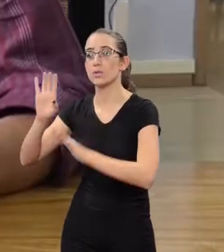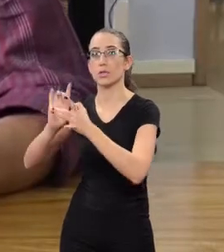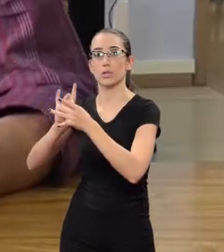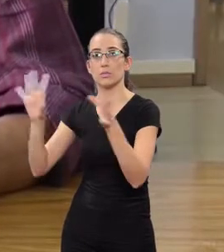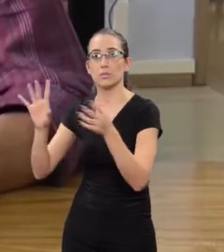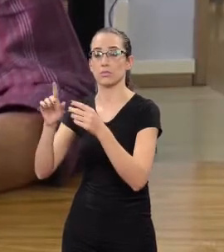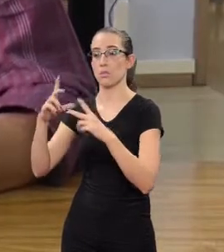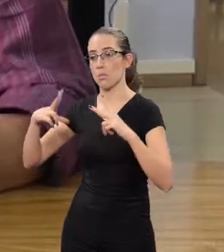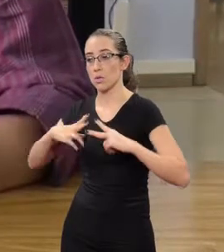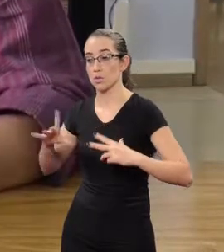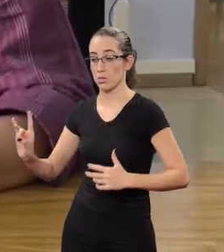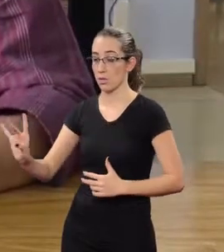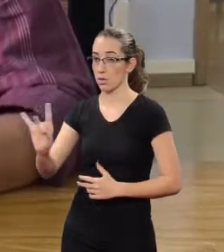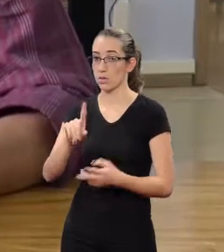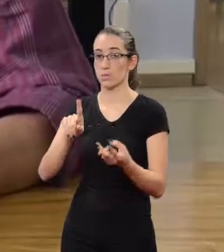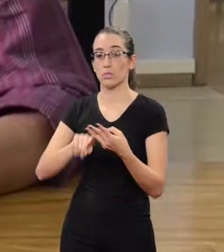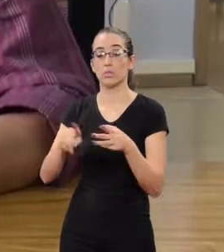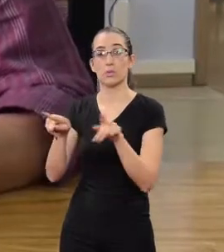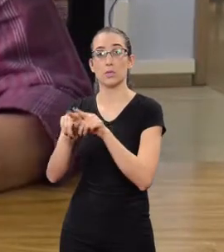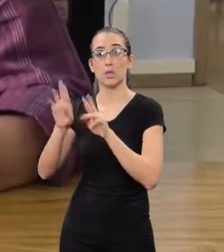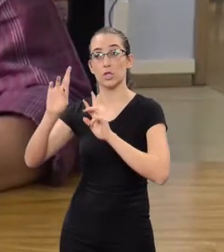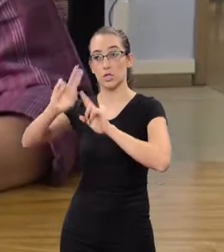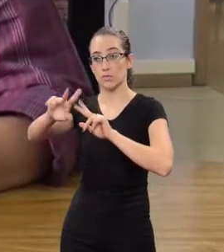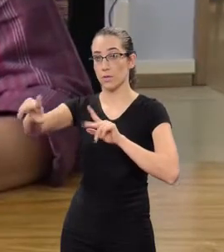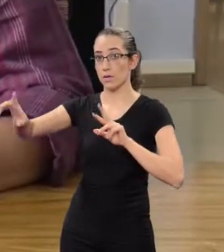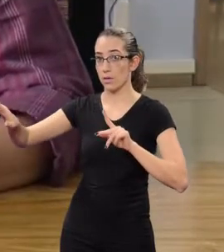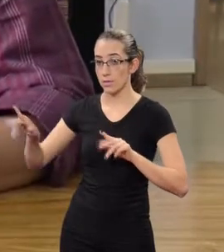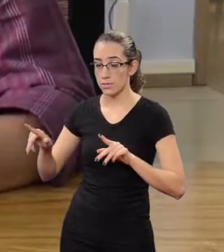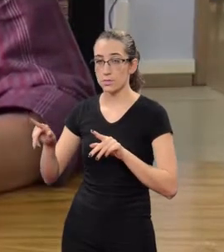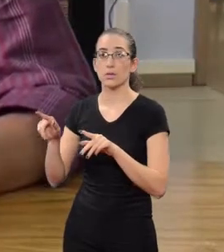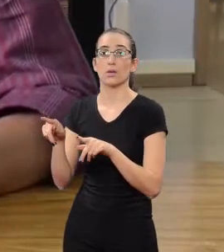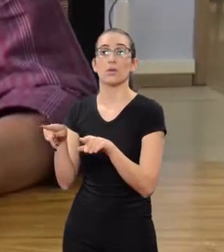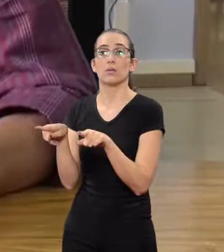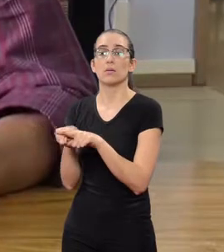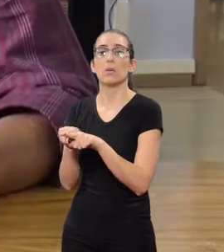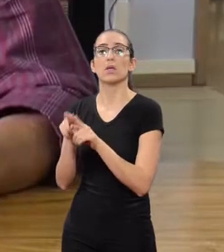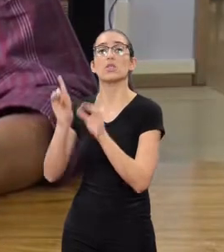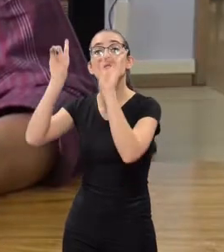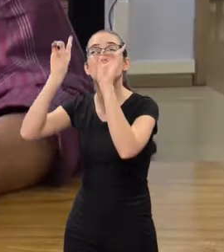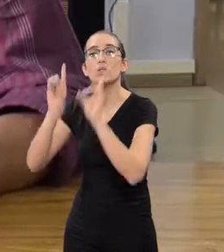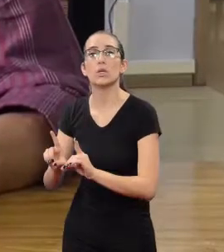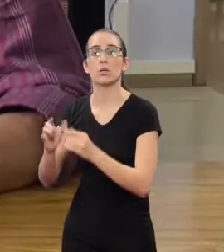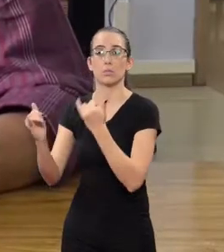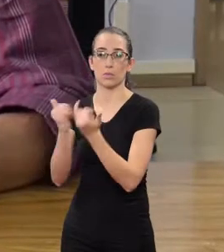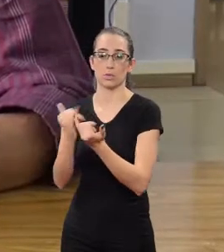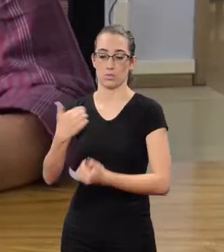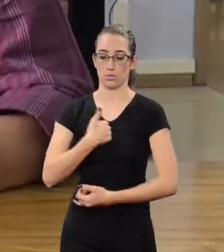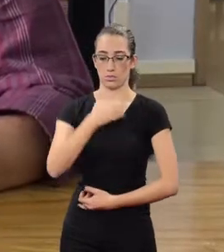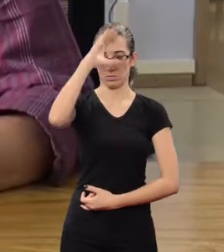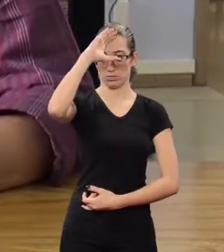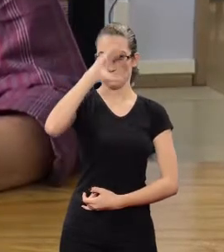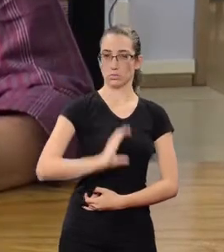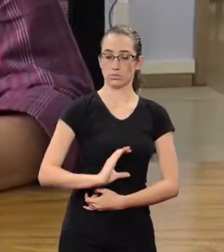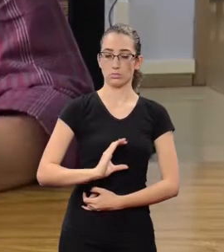individuality and difference, Rights in terms of "I'm a citizen